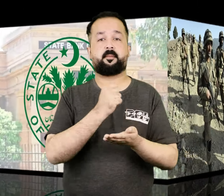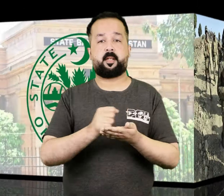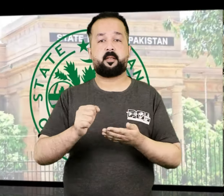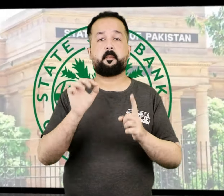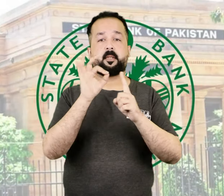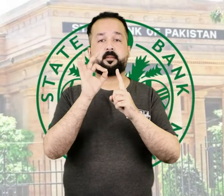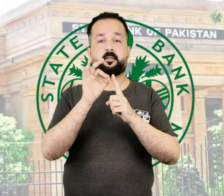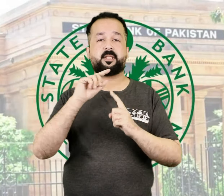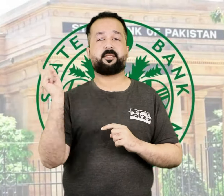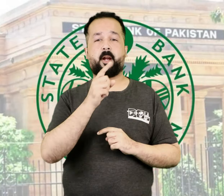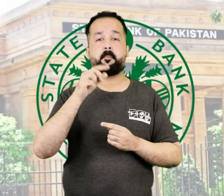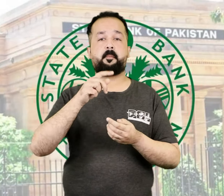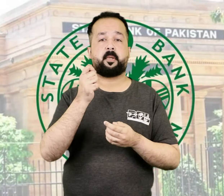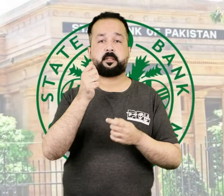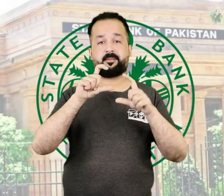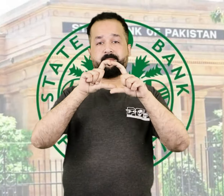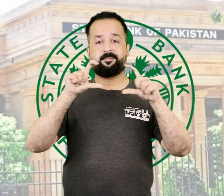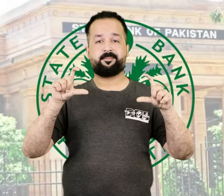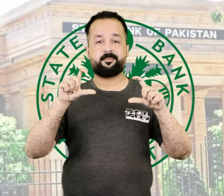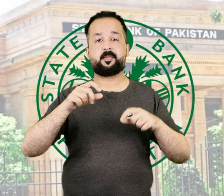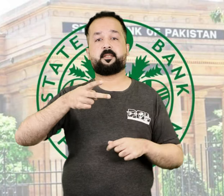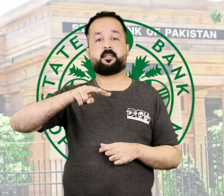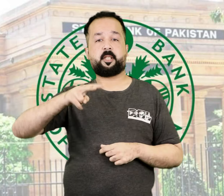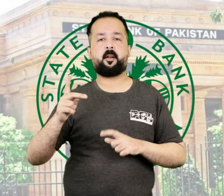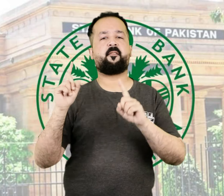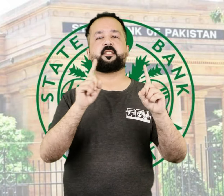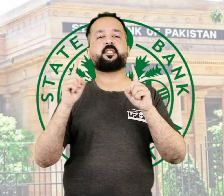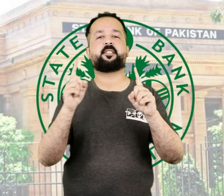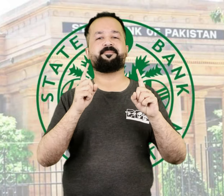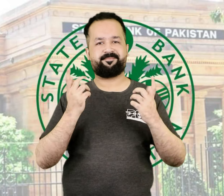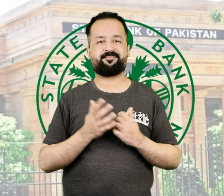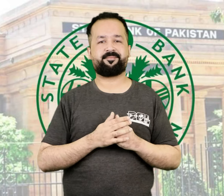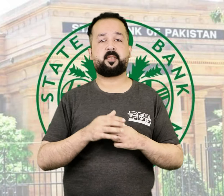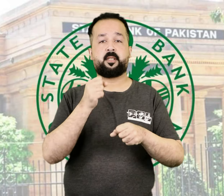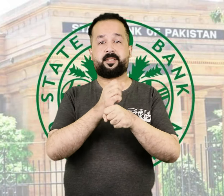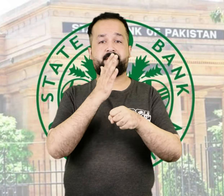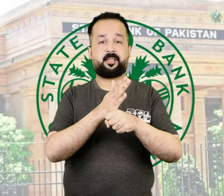The State Bank of Pakistan has decided to change all currency notes.